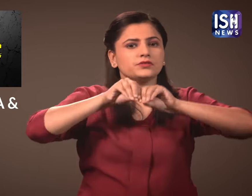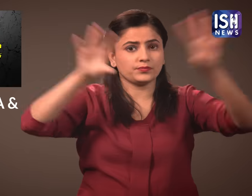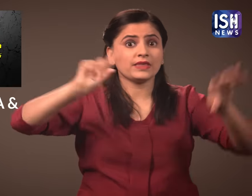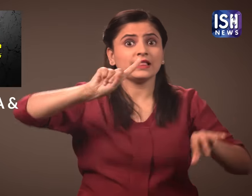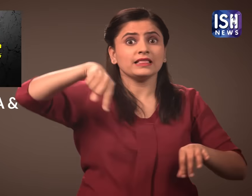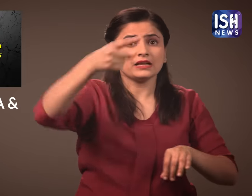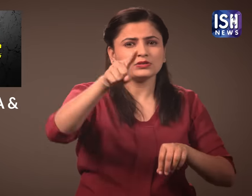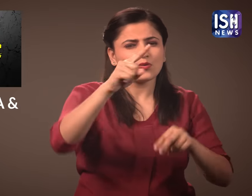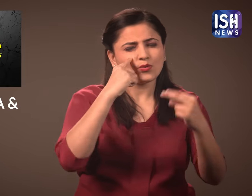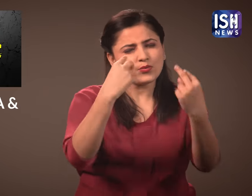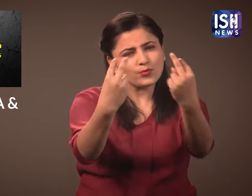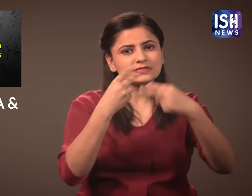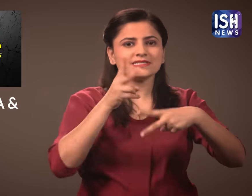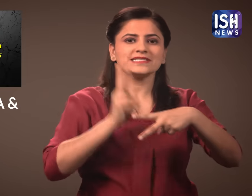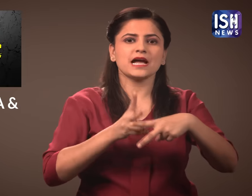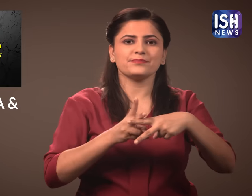Stay tuned!